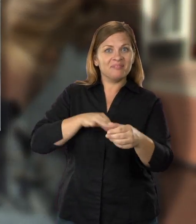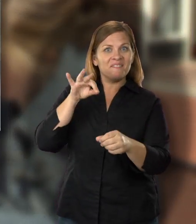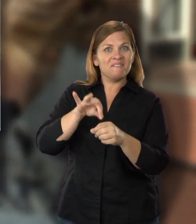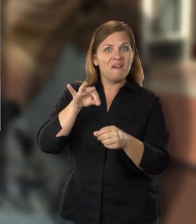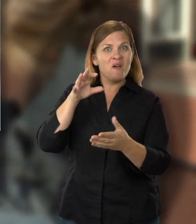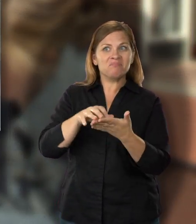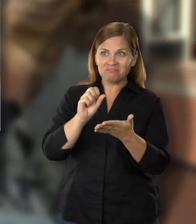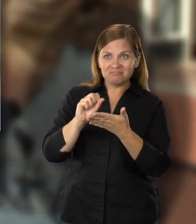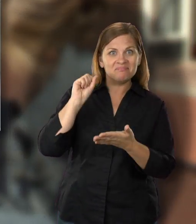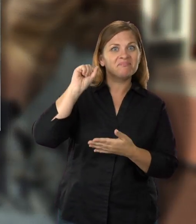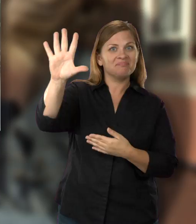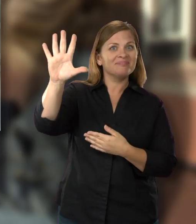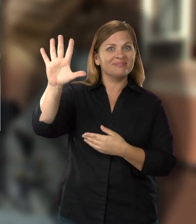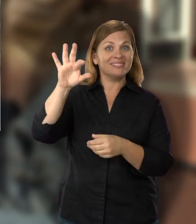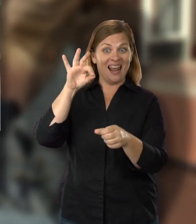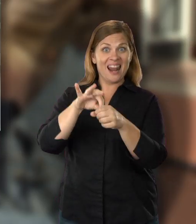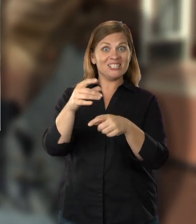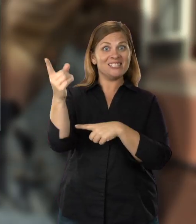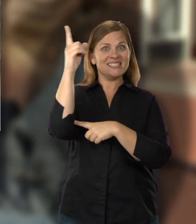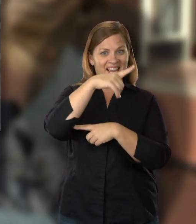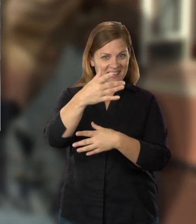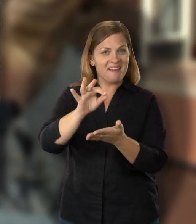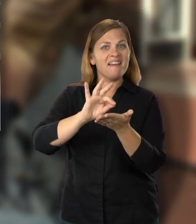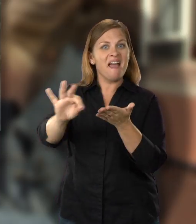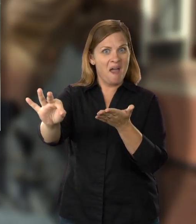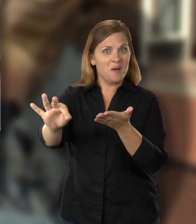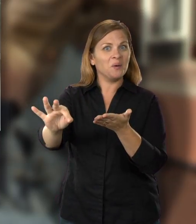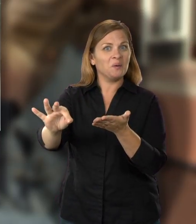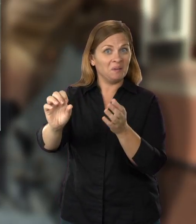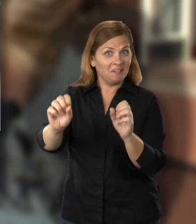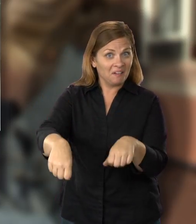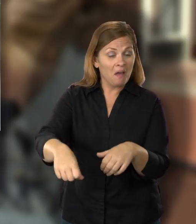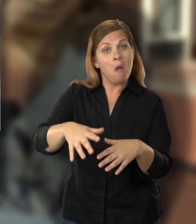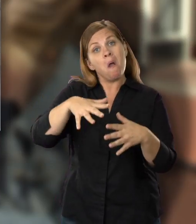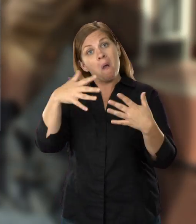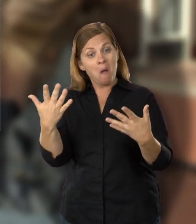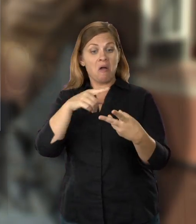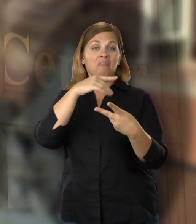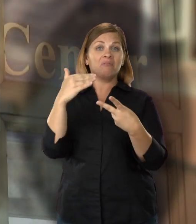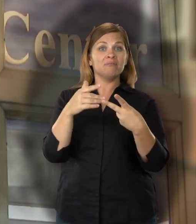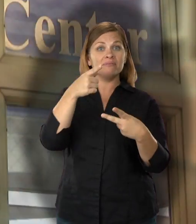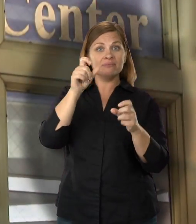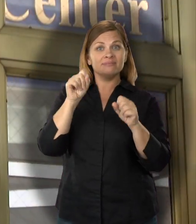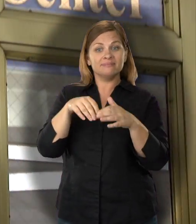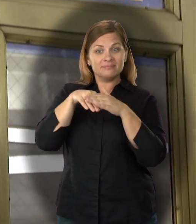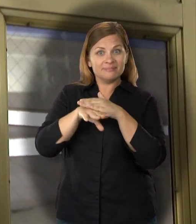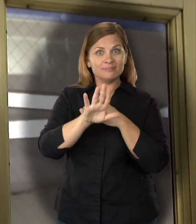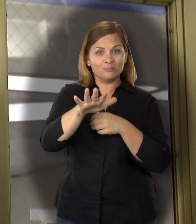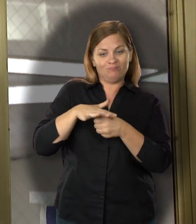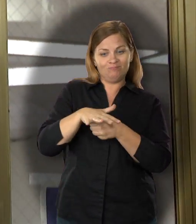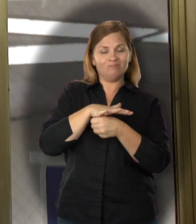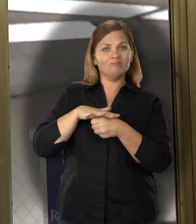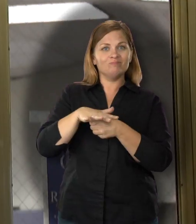Fill it out and send it back so that it arrives at your election office by Election Day for it to be counted.